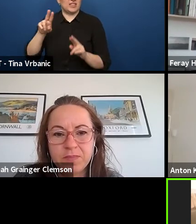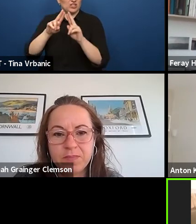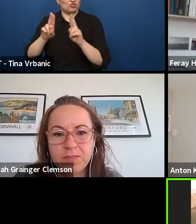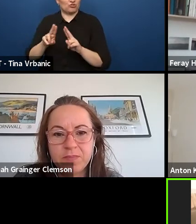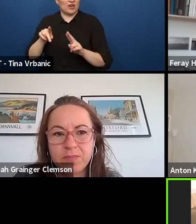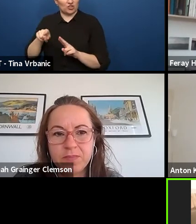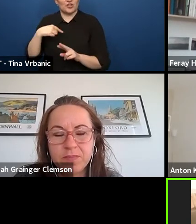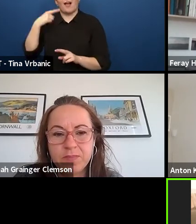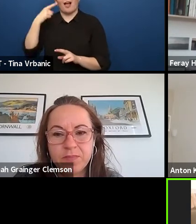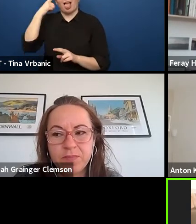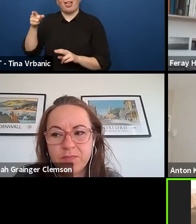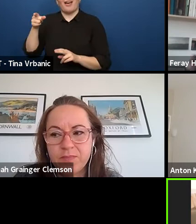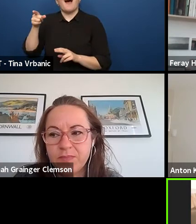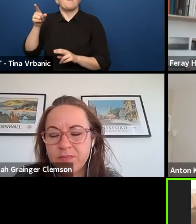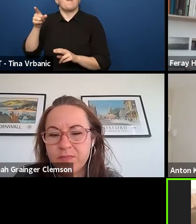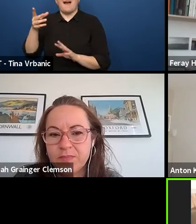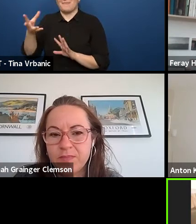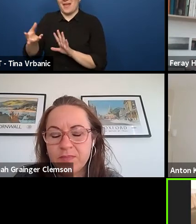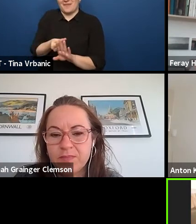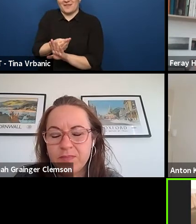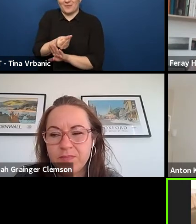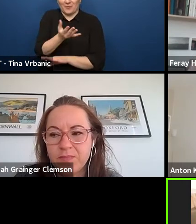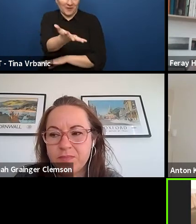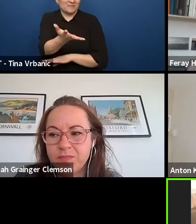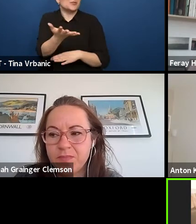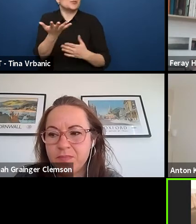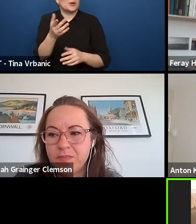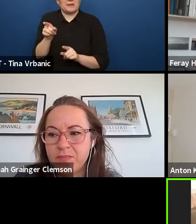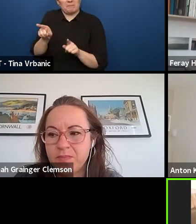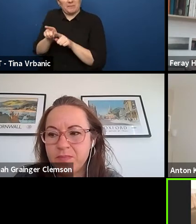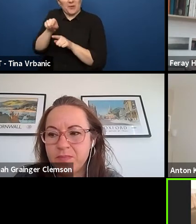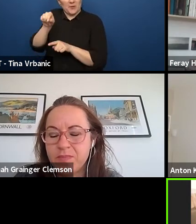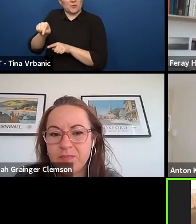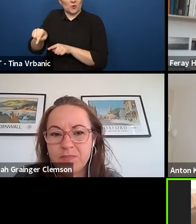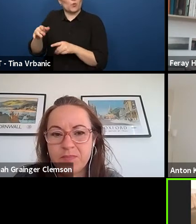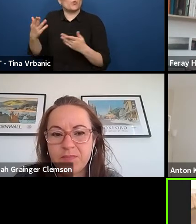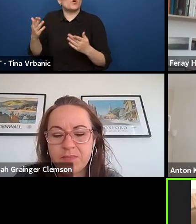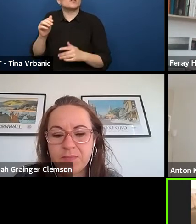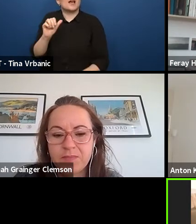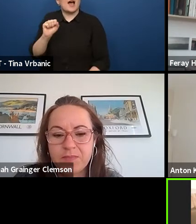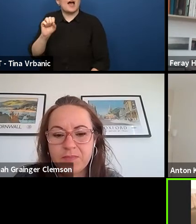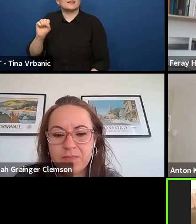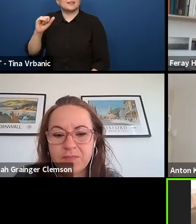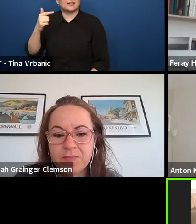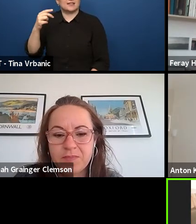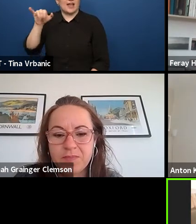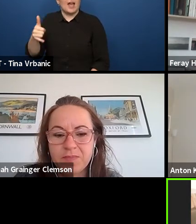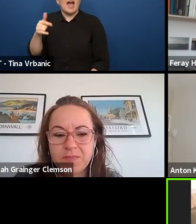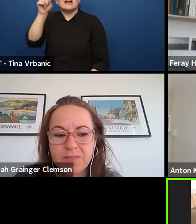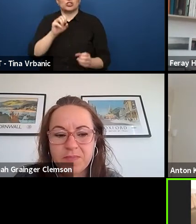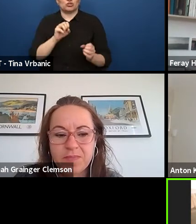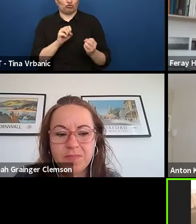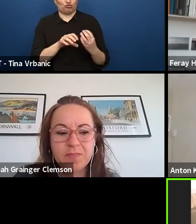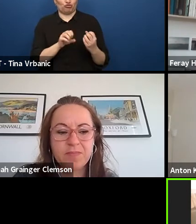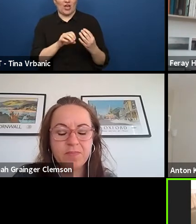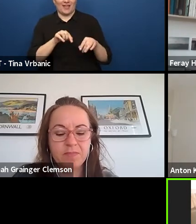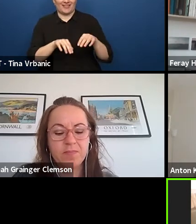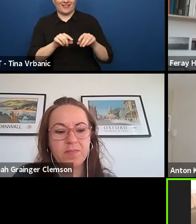to give you information about that but quickly. I will put in the chat the website of ASSITEJ International